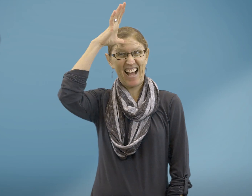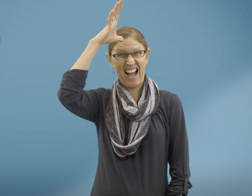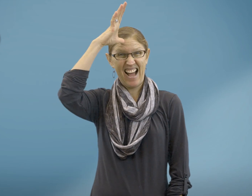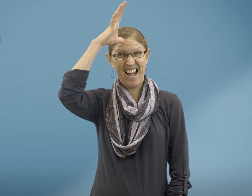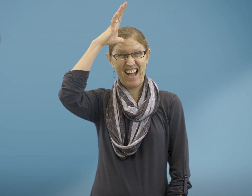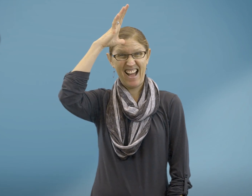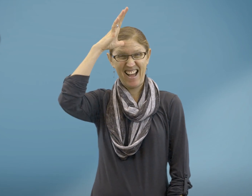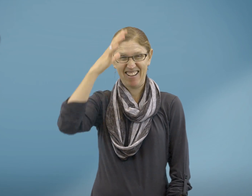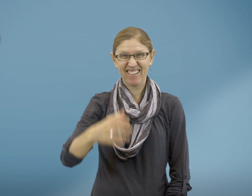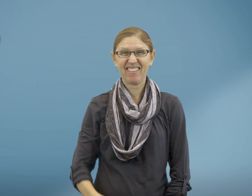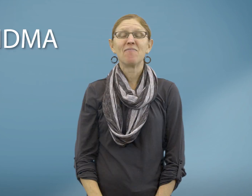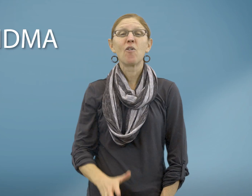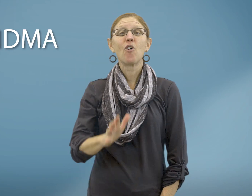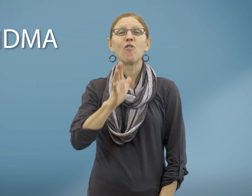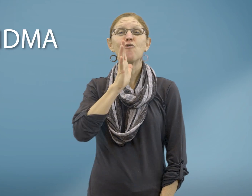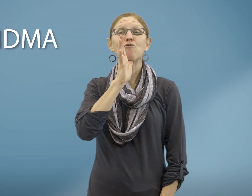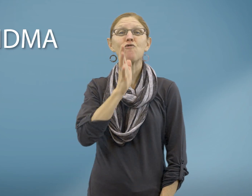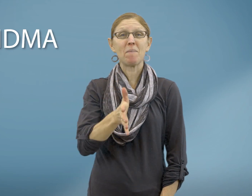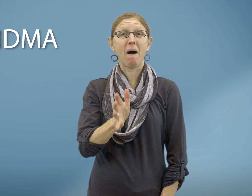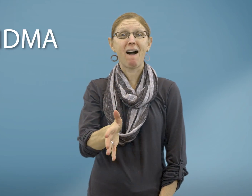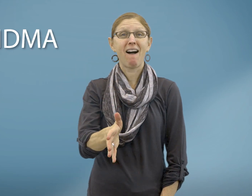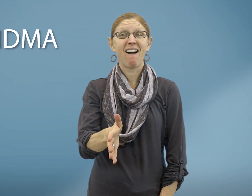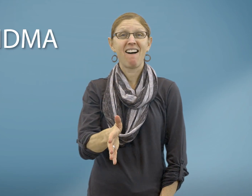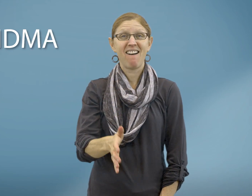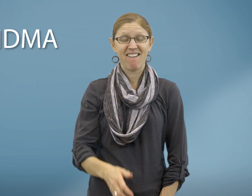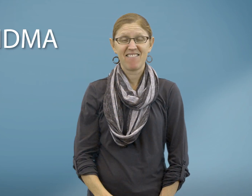Dad Grandma